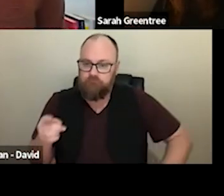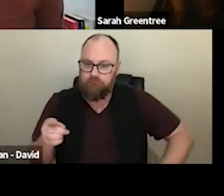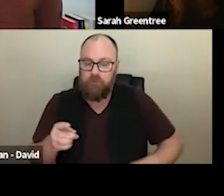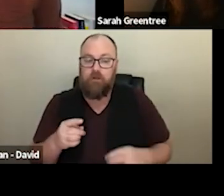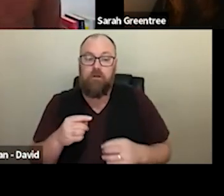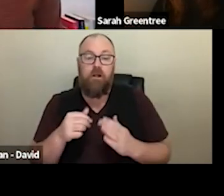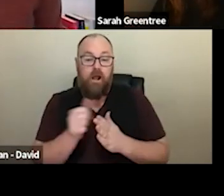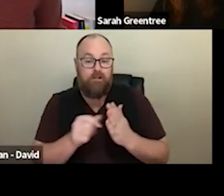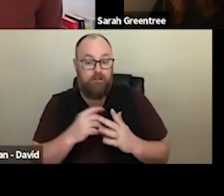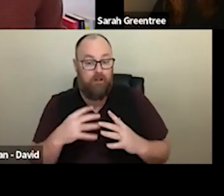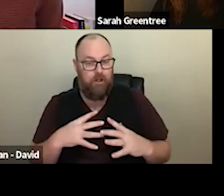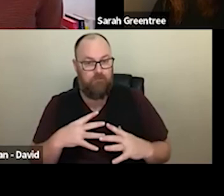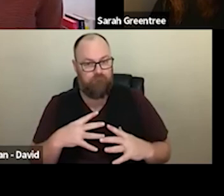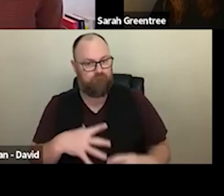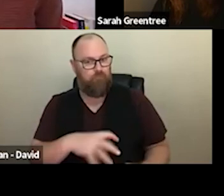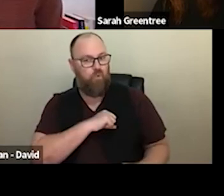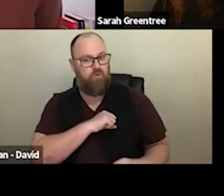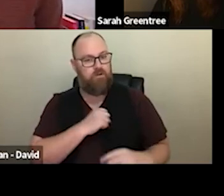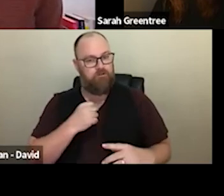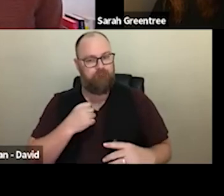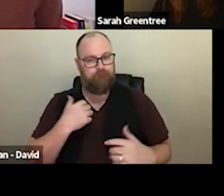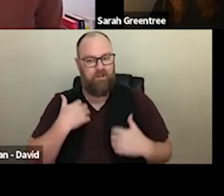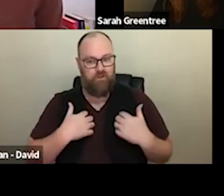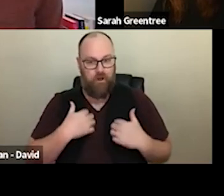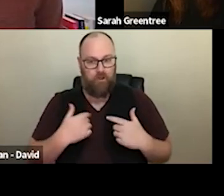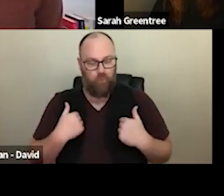Are we eligible to apply, considering? We do not have a track record as such.